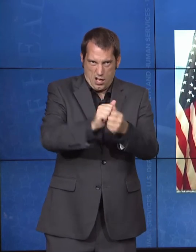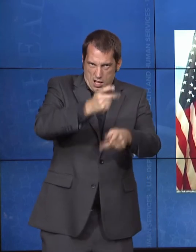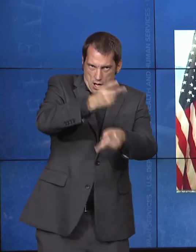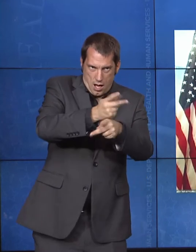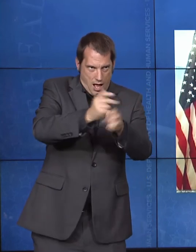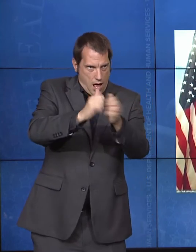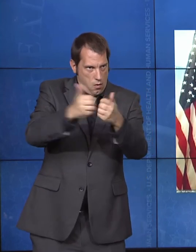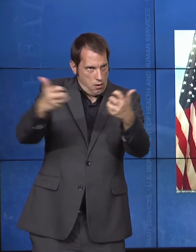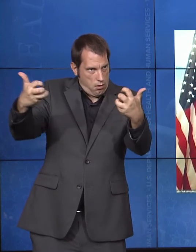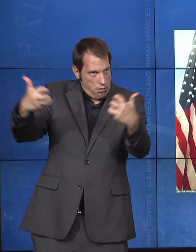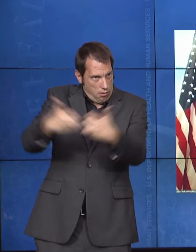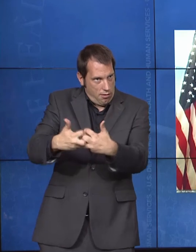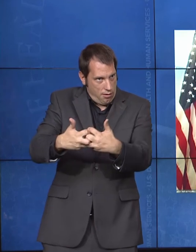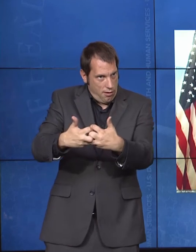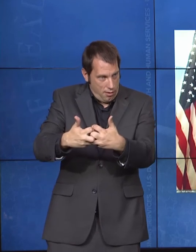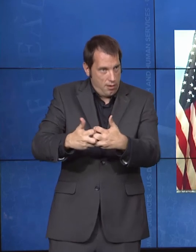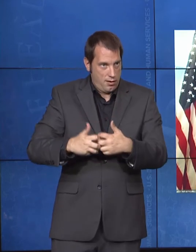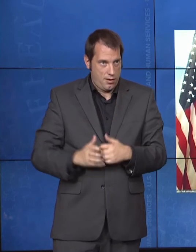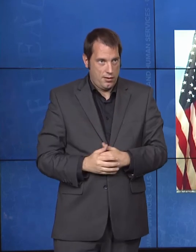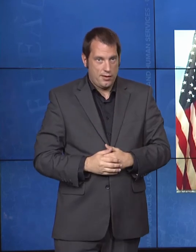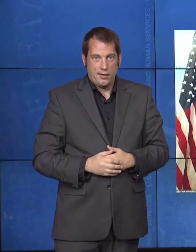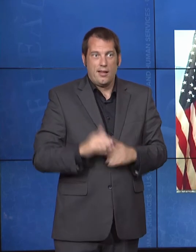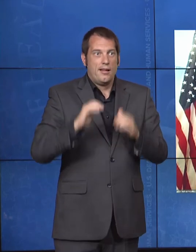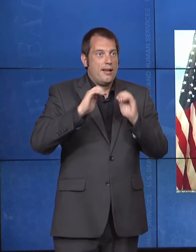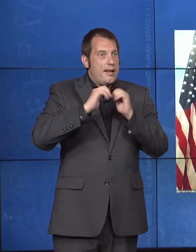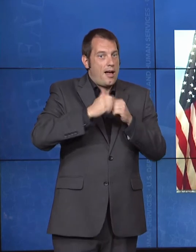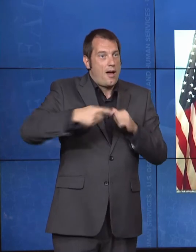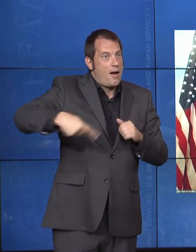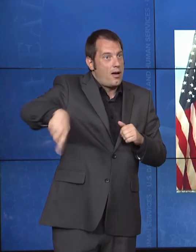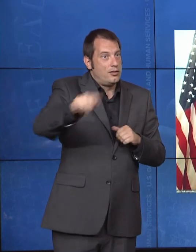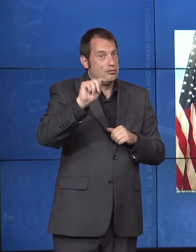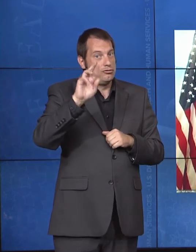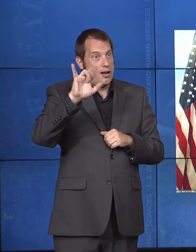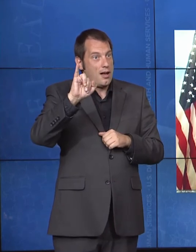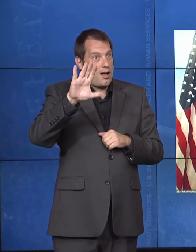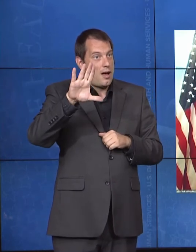ensuring that those that are living in rural and remote communities can receive routine